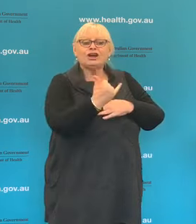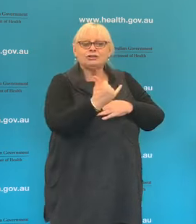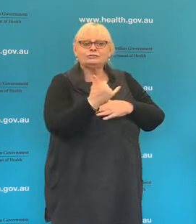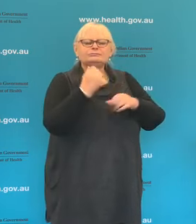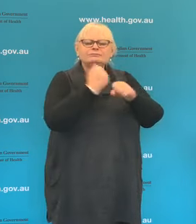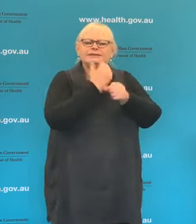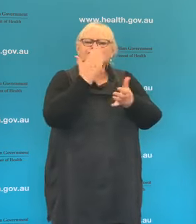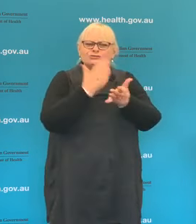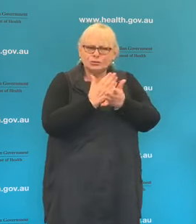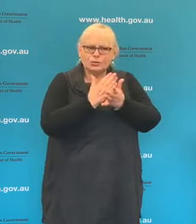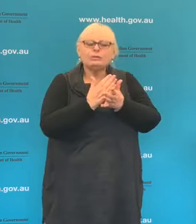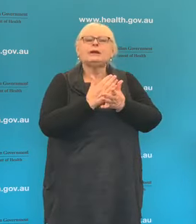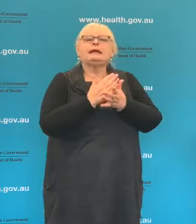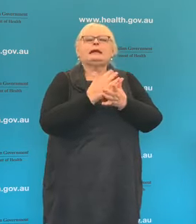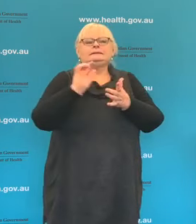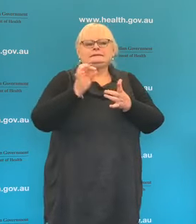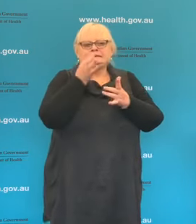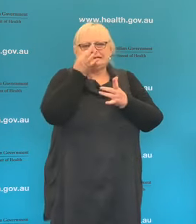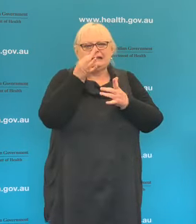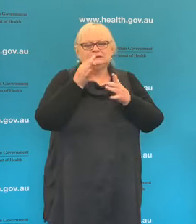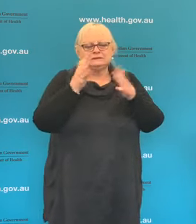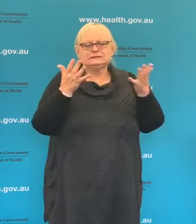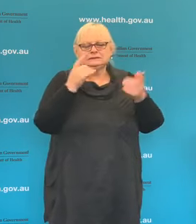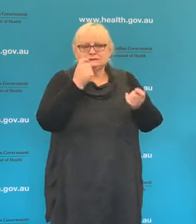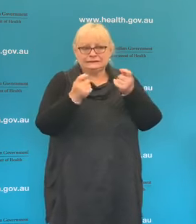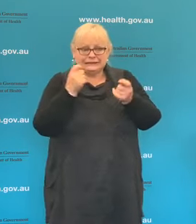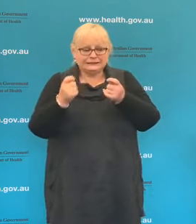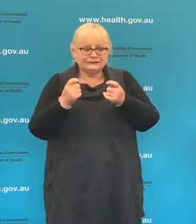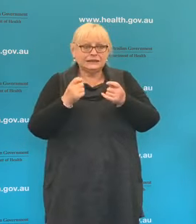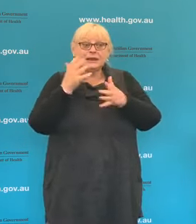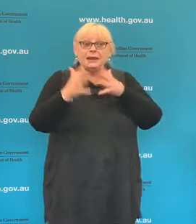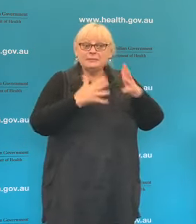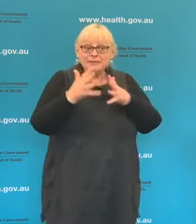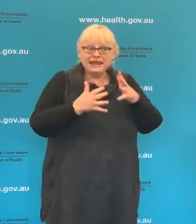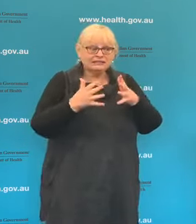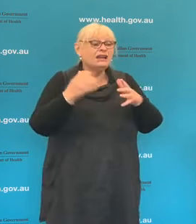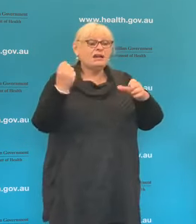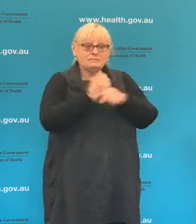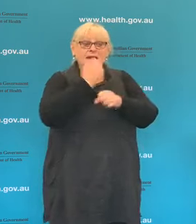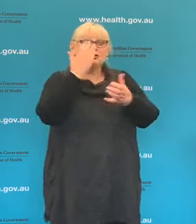that you get tested and by doing so, we'll make sure that we pick up any